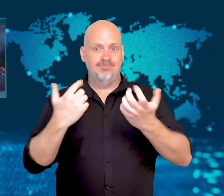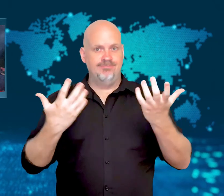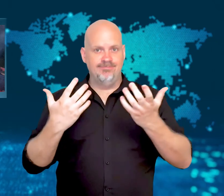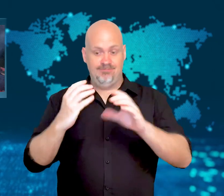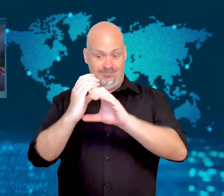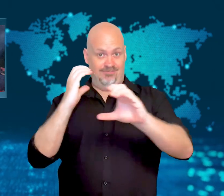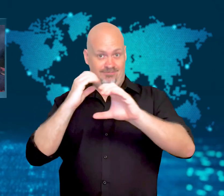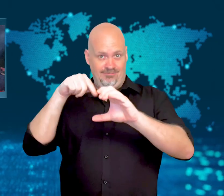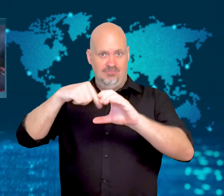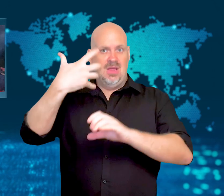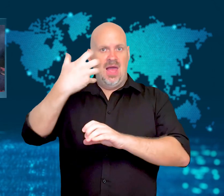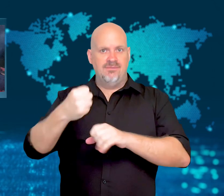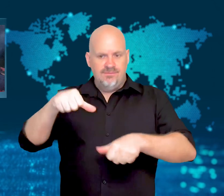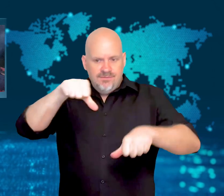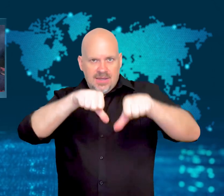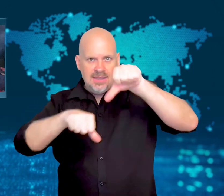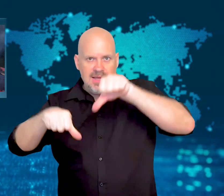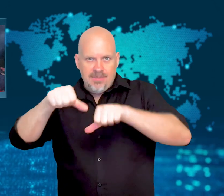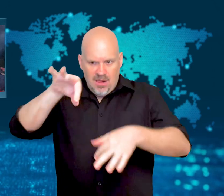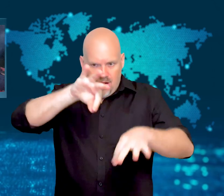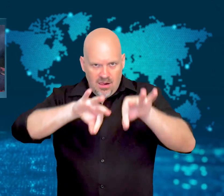to extreme temperatures.